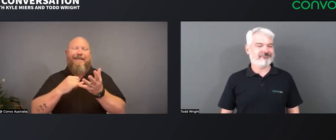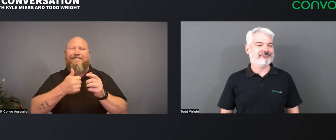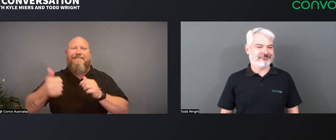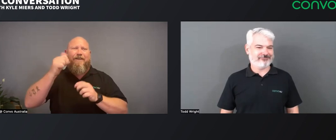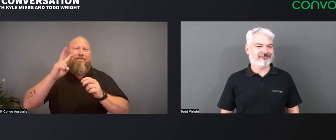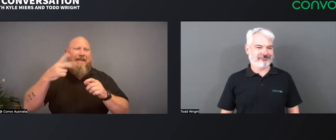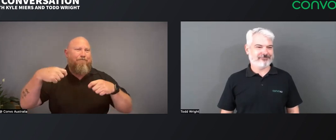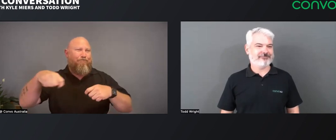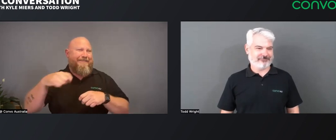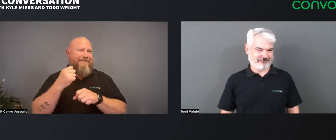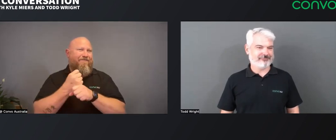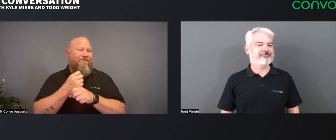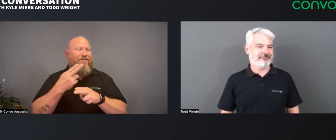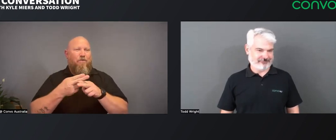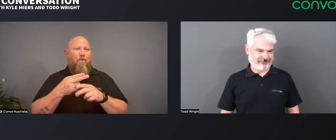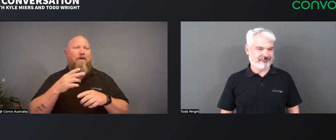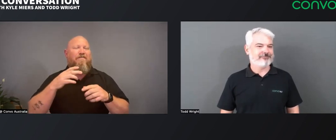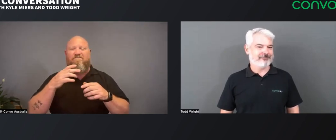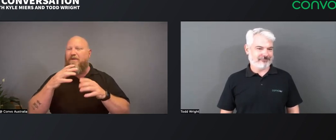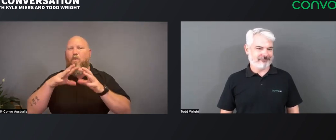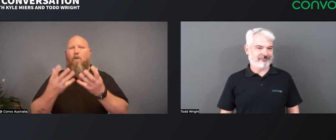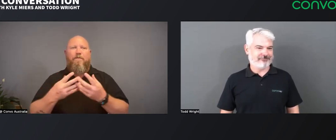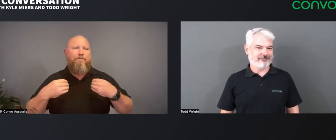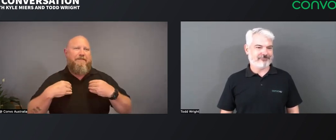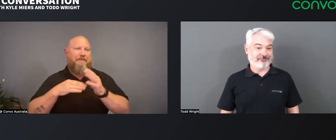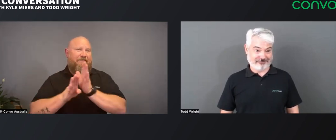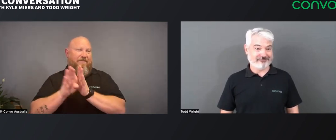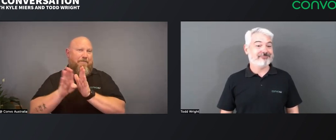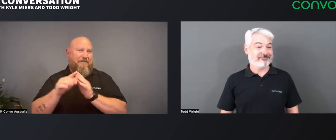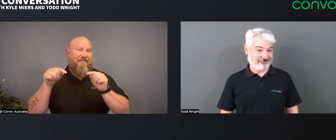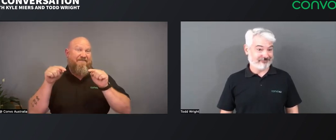as the Senior Vice President for Global Business Development.